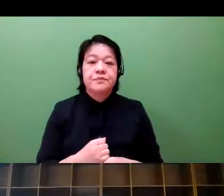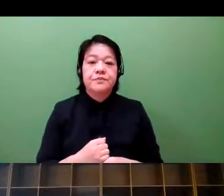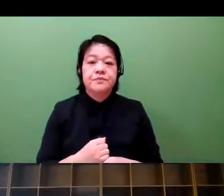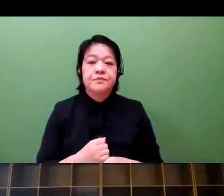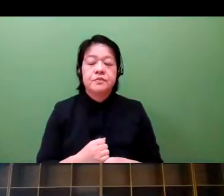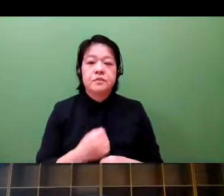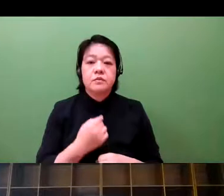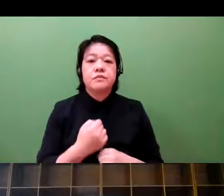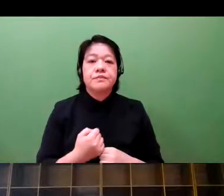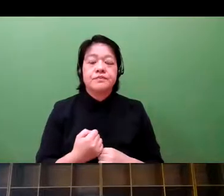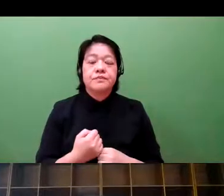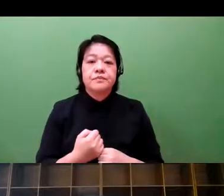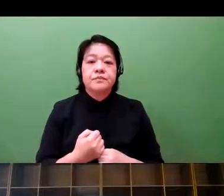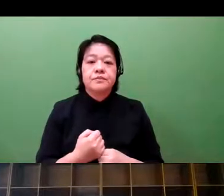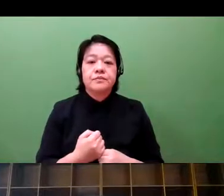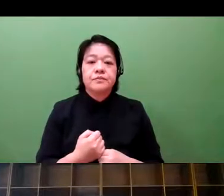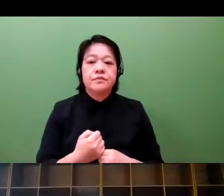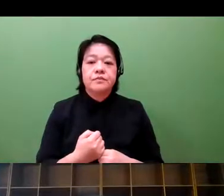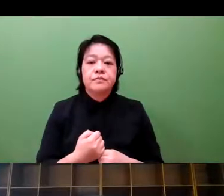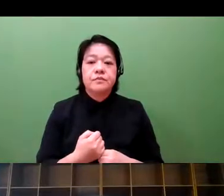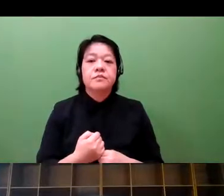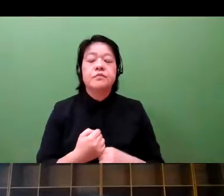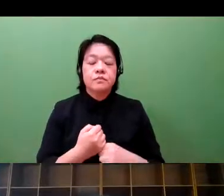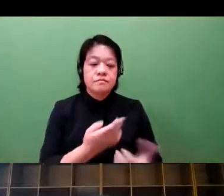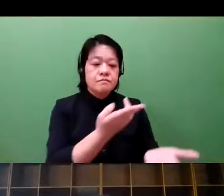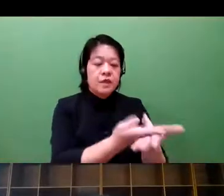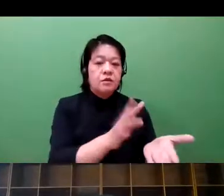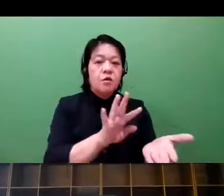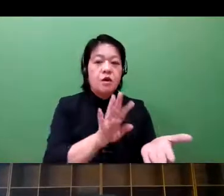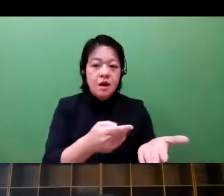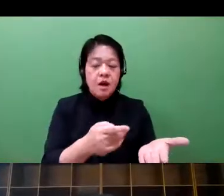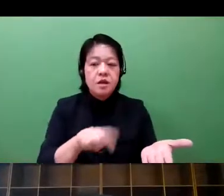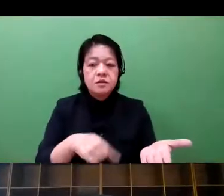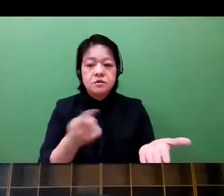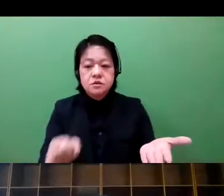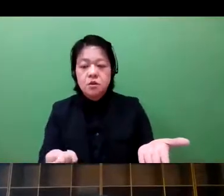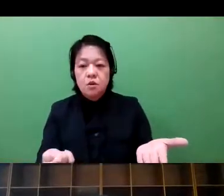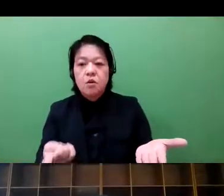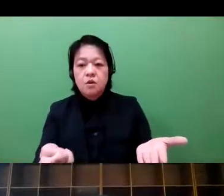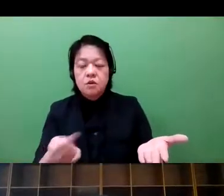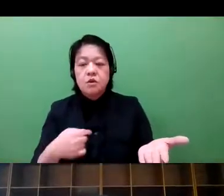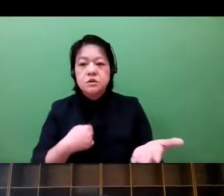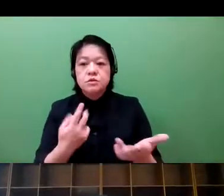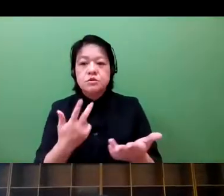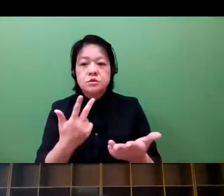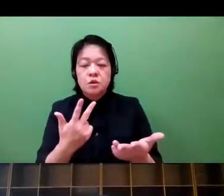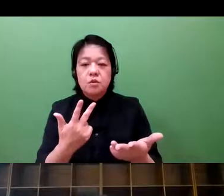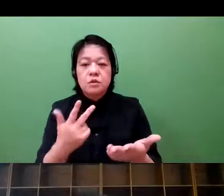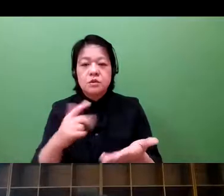will have the community as the center. There will be a lot of shift moving